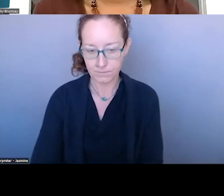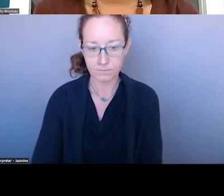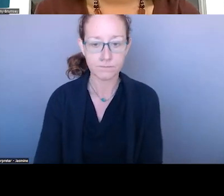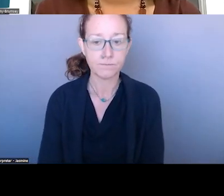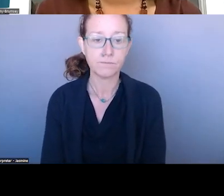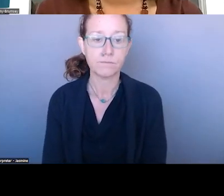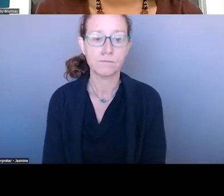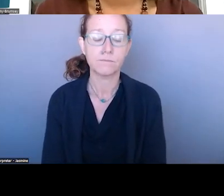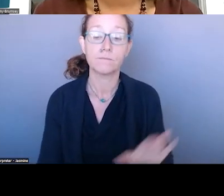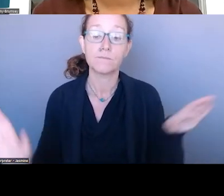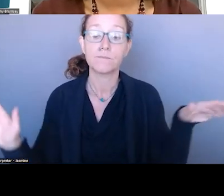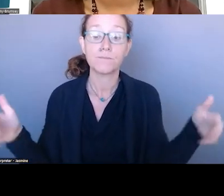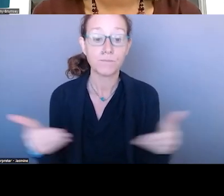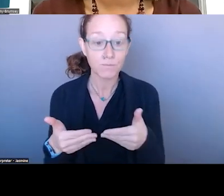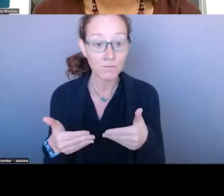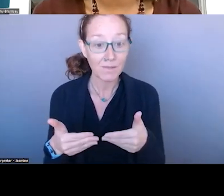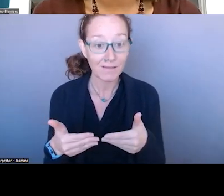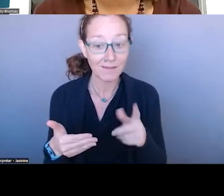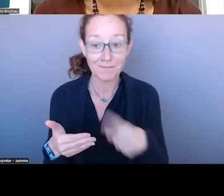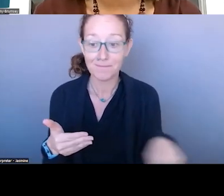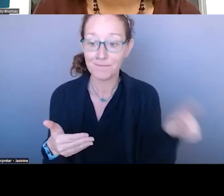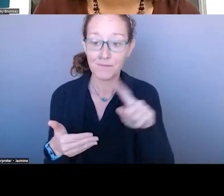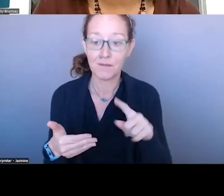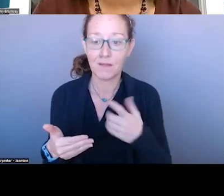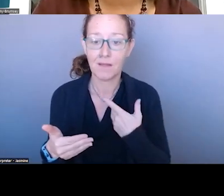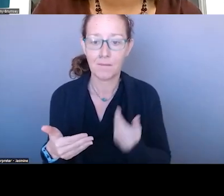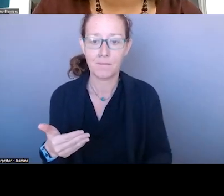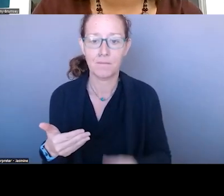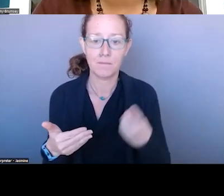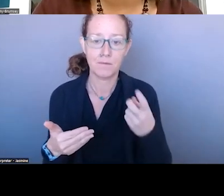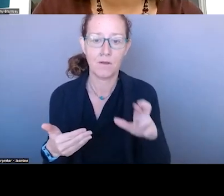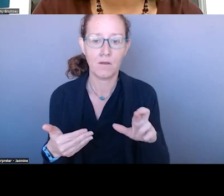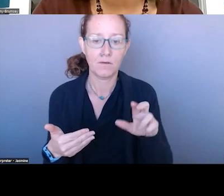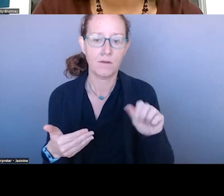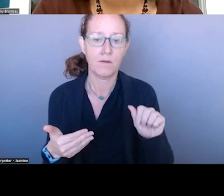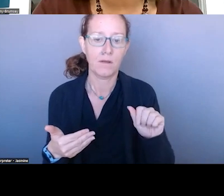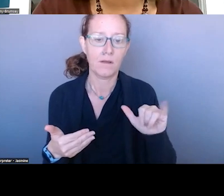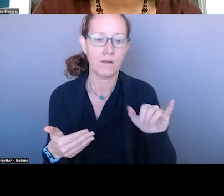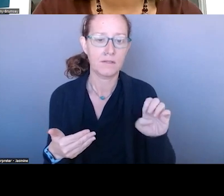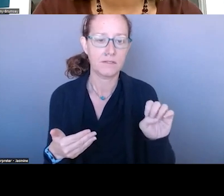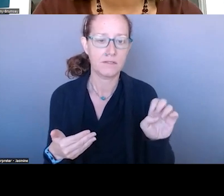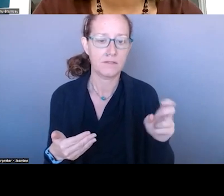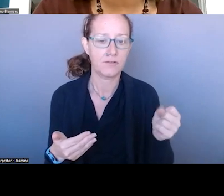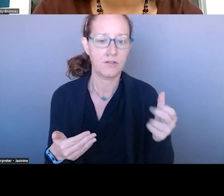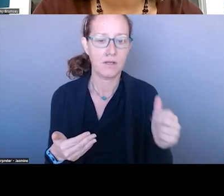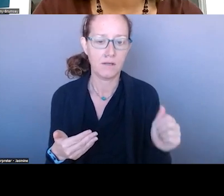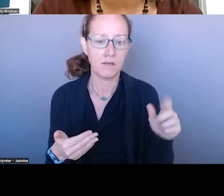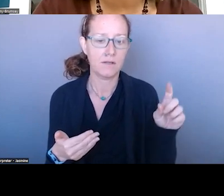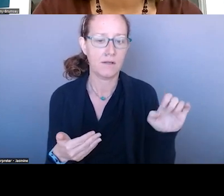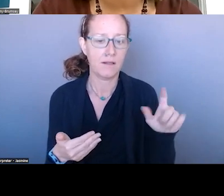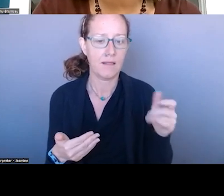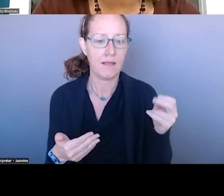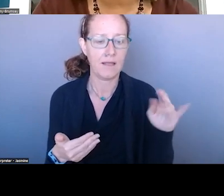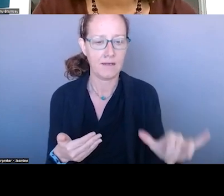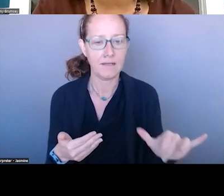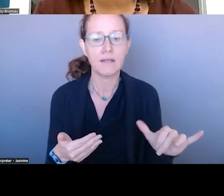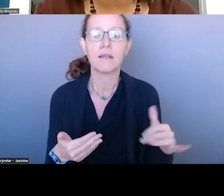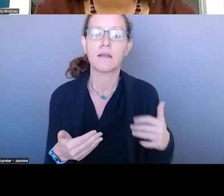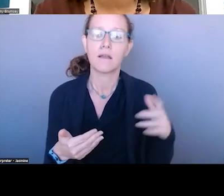WELCOME. I AM DOCTOR BRUMSEY. I AM THE DIRECTOR AT THE STATE'S JUSTICE CENTER.